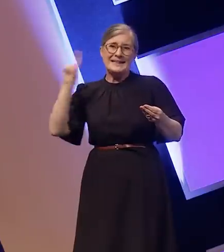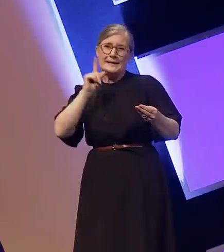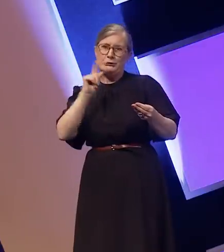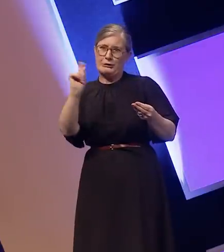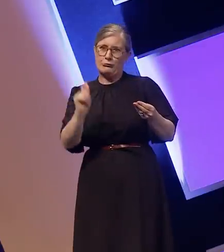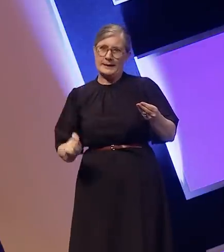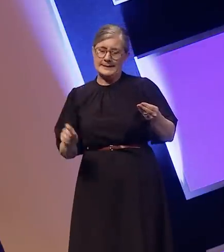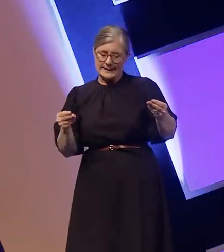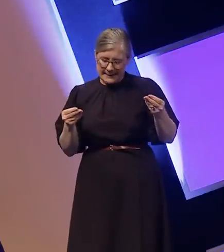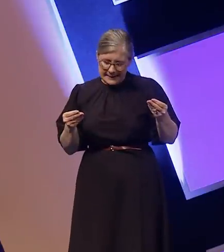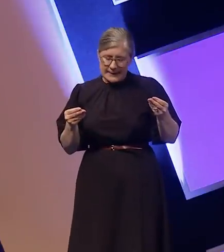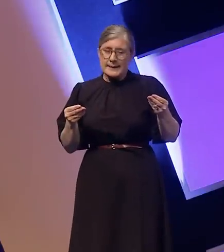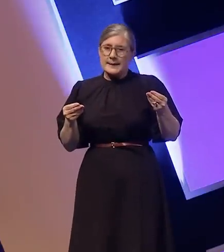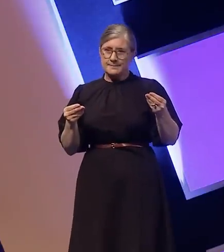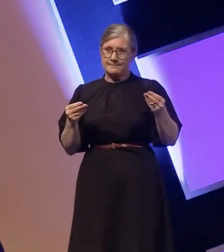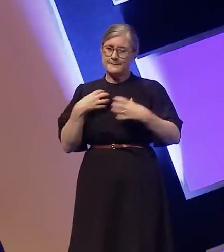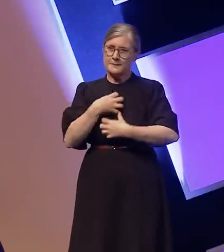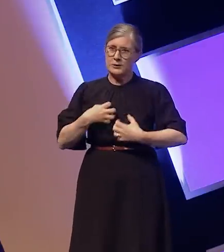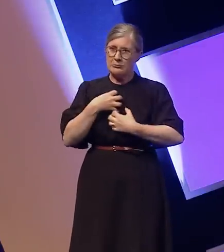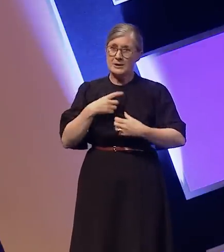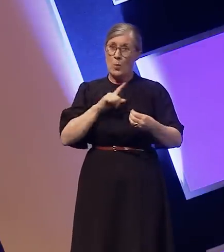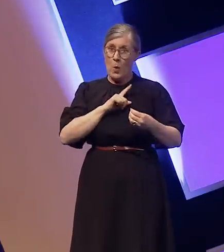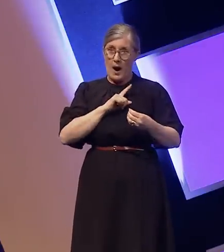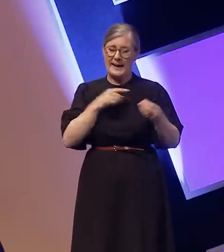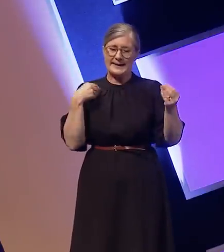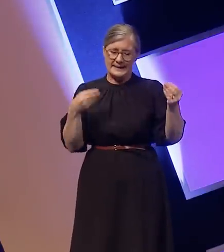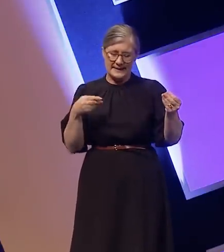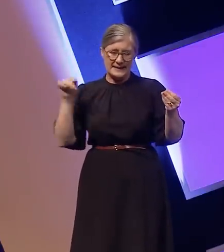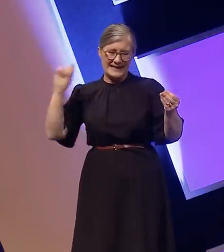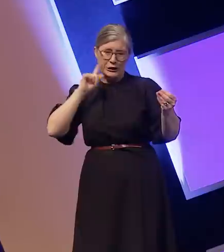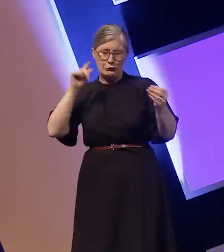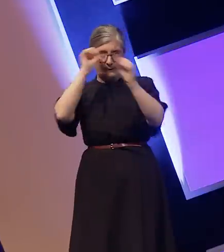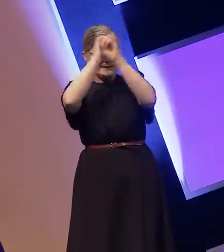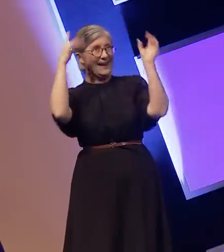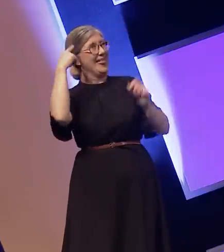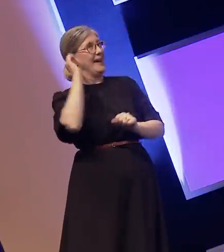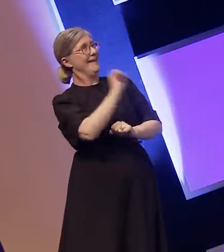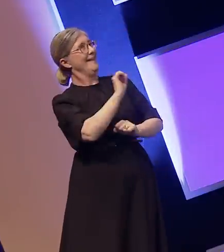It can be frustrating playing a hearing person's perception of what a deaf person is like.